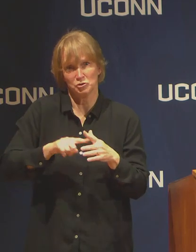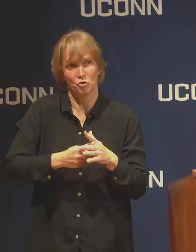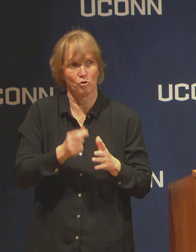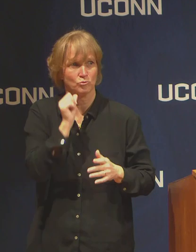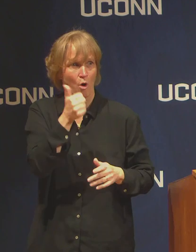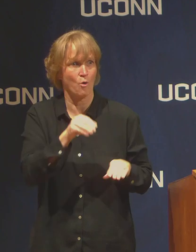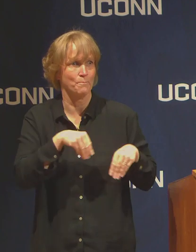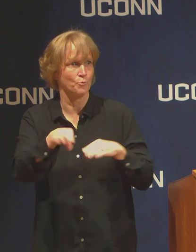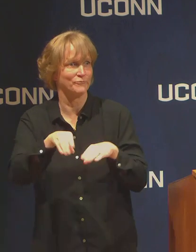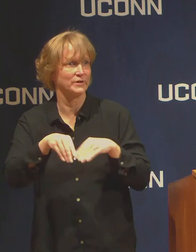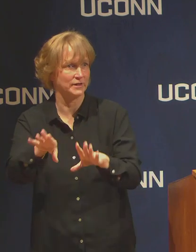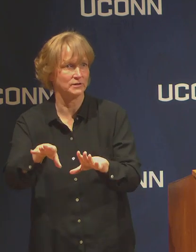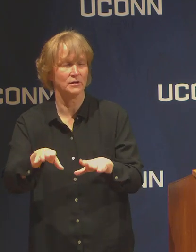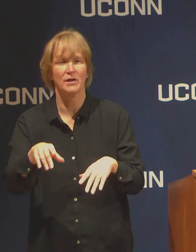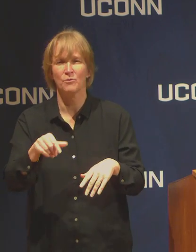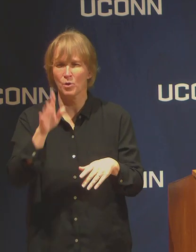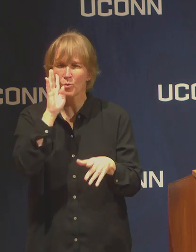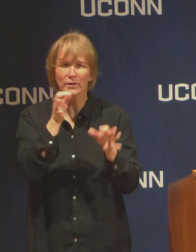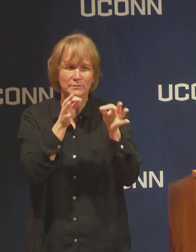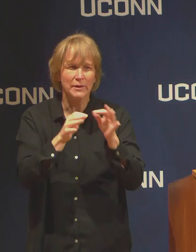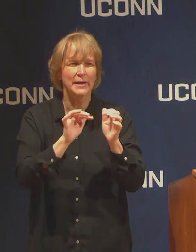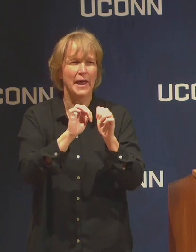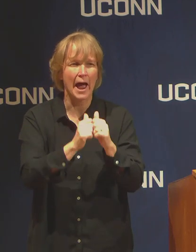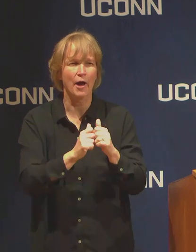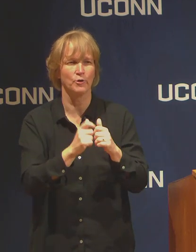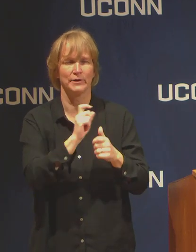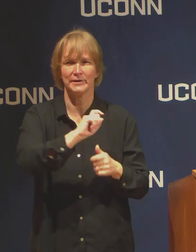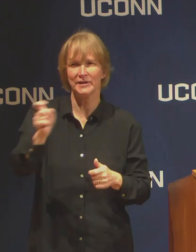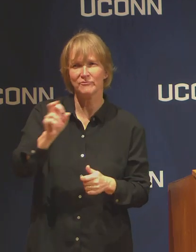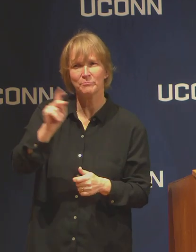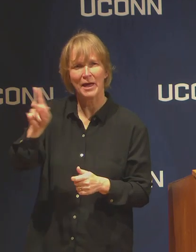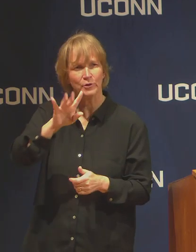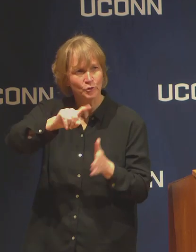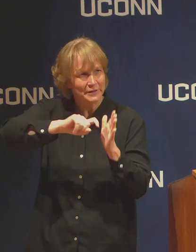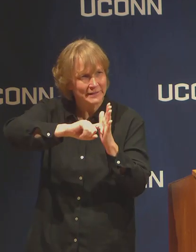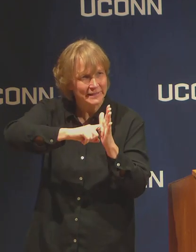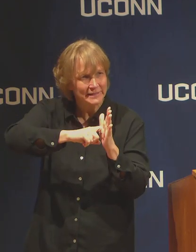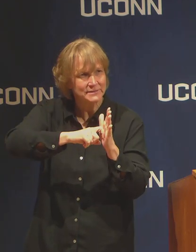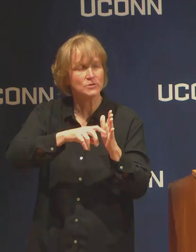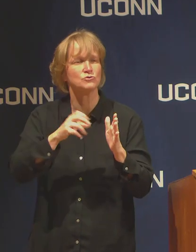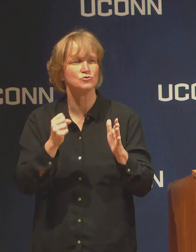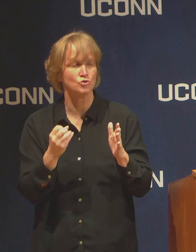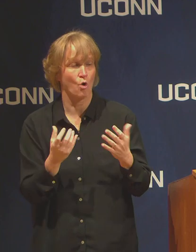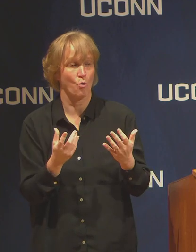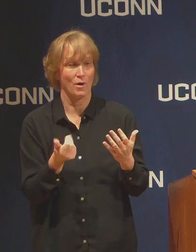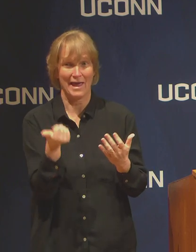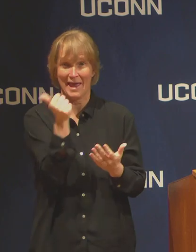how to turn in your keys. We're going to extend that period through Tuesday. So students currently living